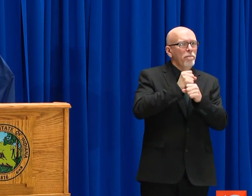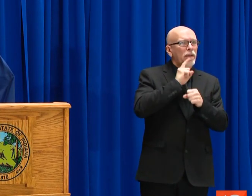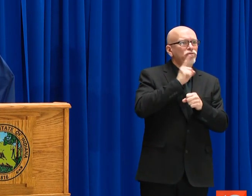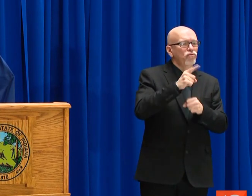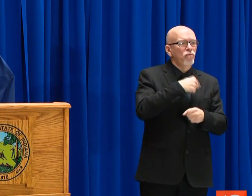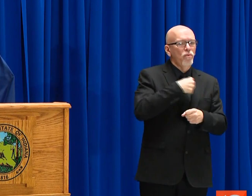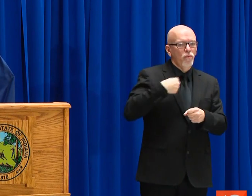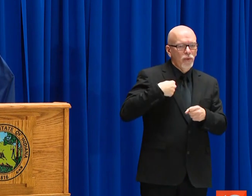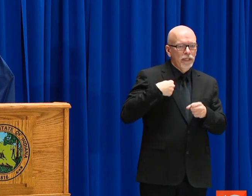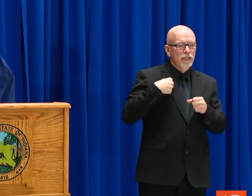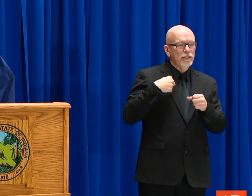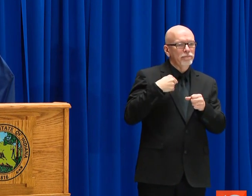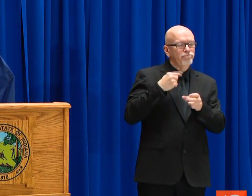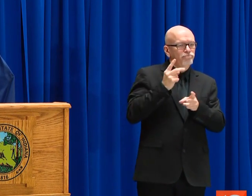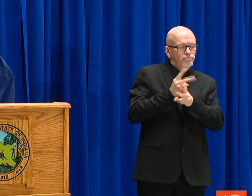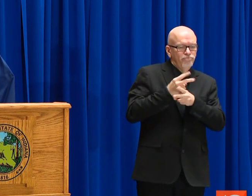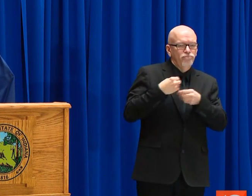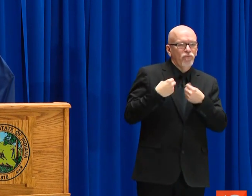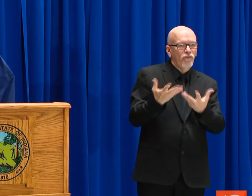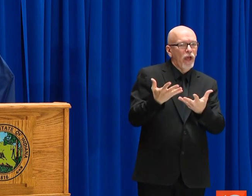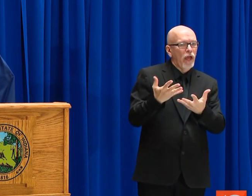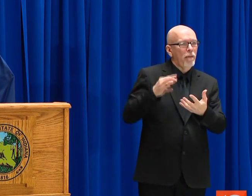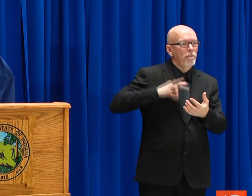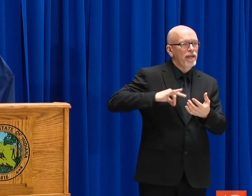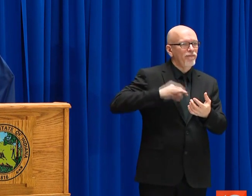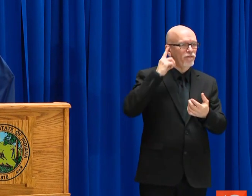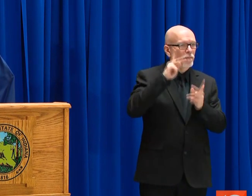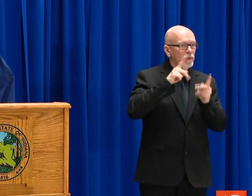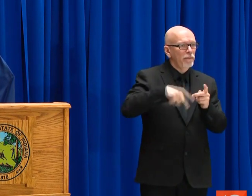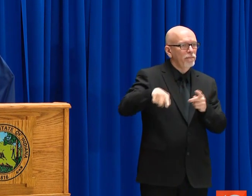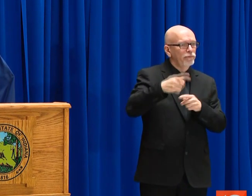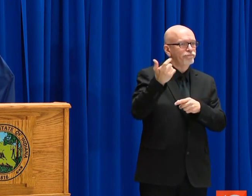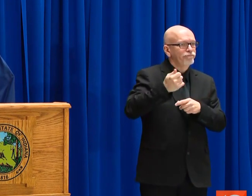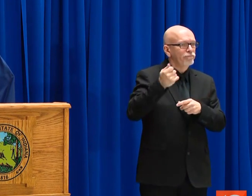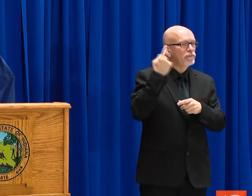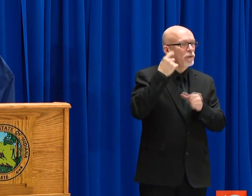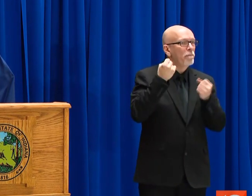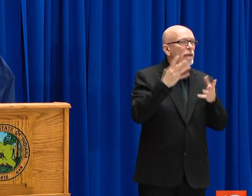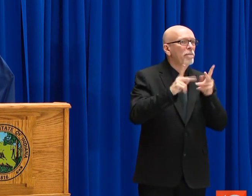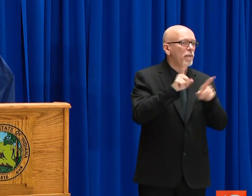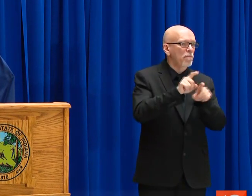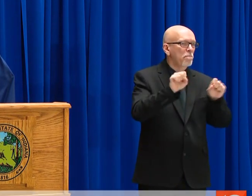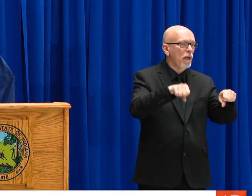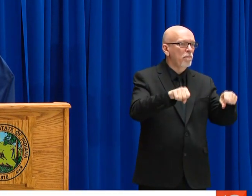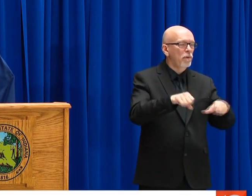EVERY ASK TO PROVIDE AS MUCH FLEXIBILITY UNDER OUR INDIANA LAWS AS POSSIBLE TO ENSURE THAT